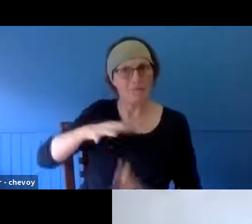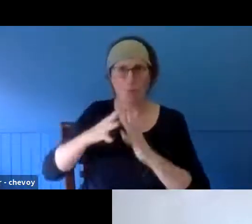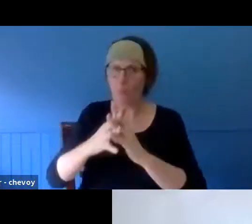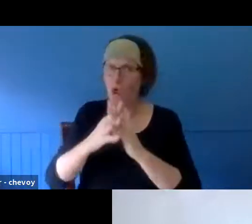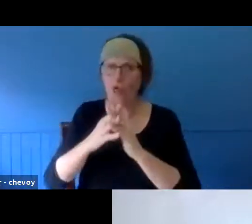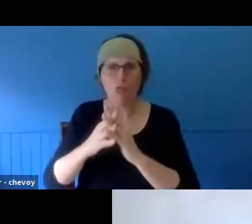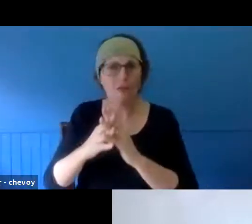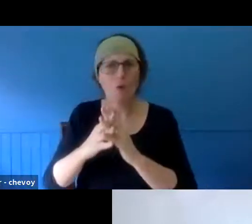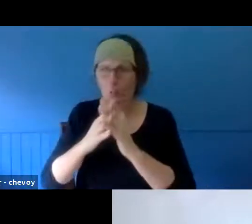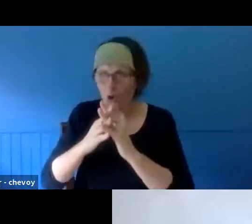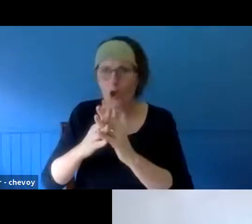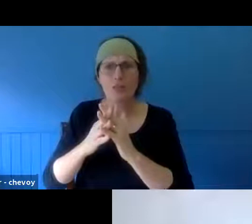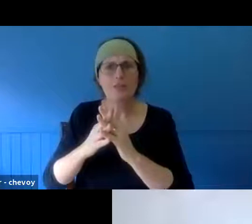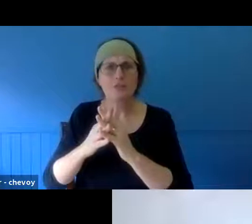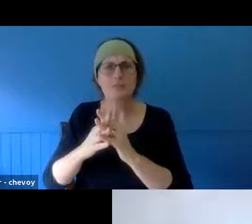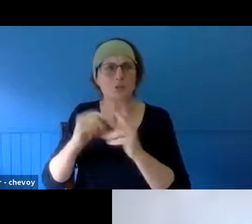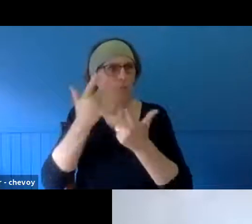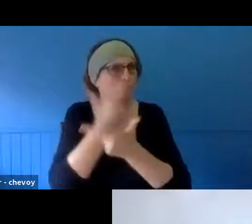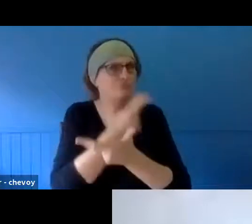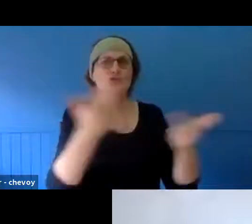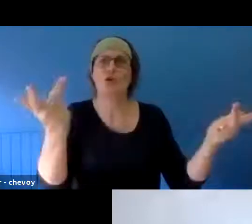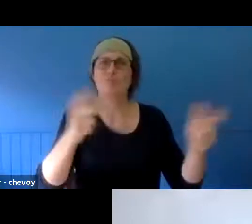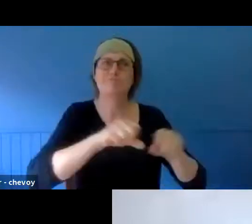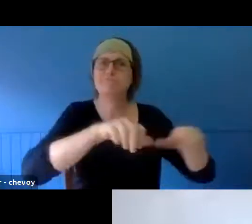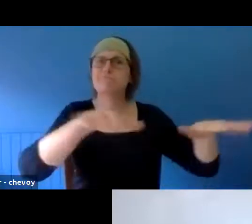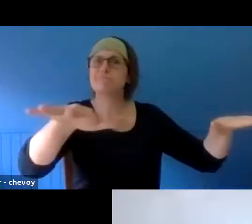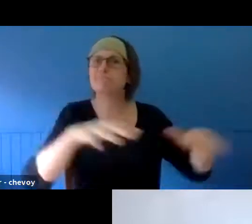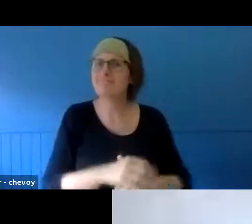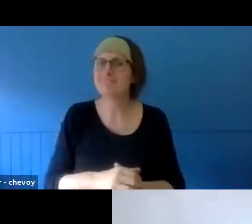their neighbours, their communities - by staging it in some sort of way